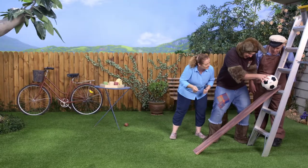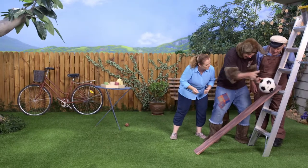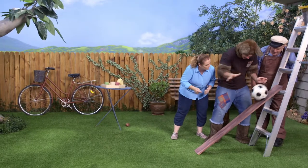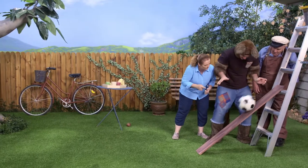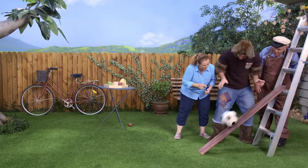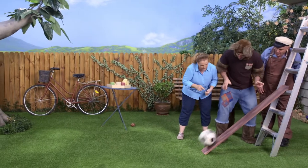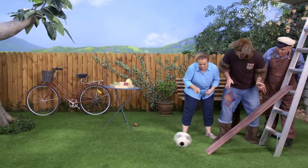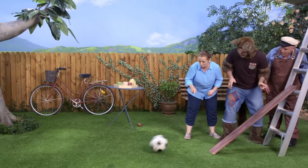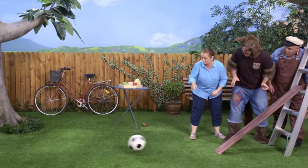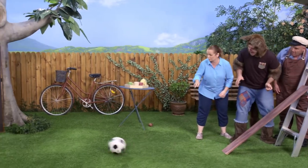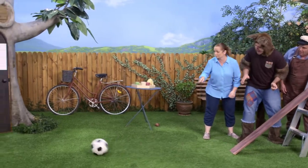Ho-ho-ho!